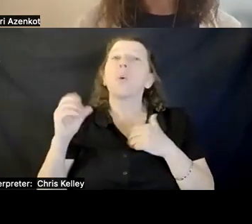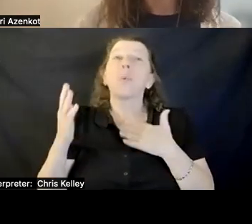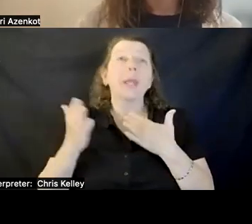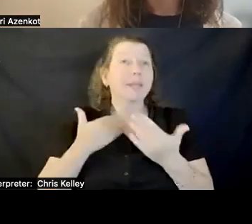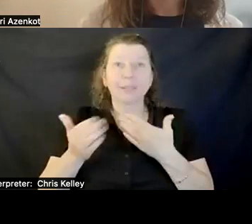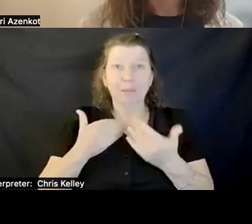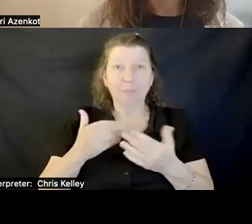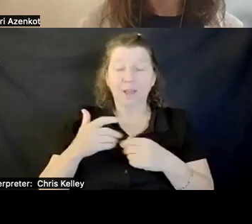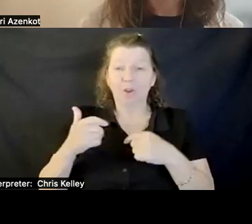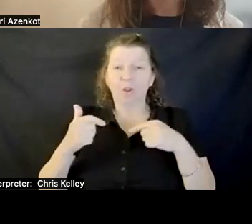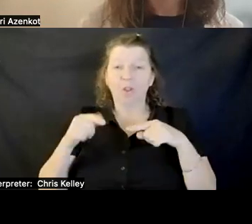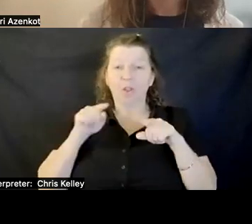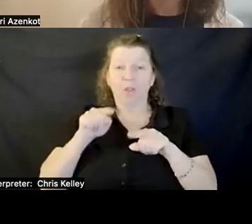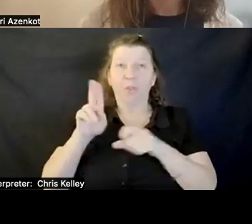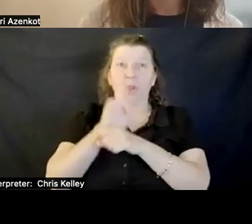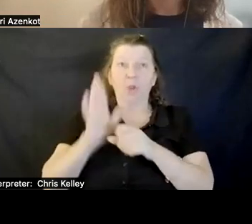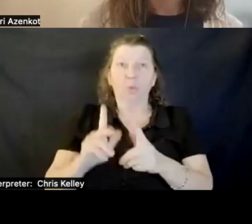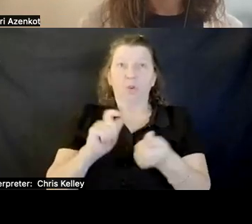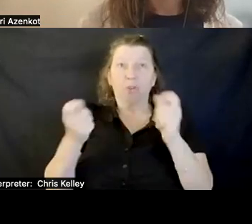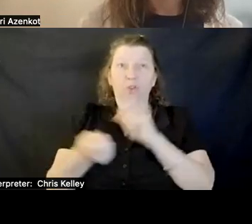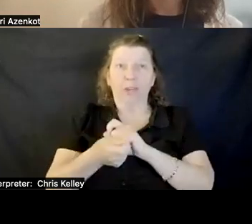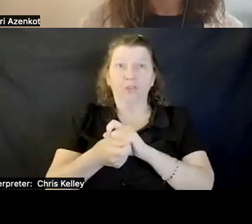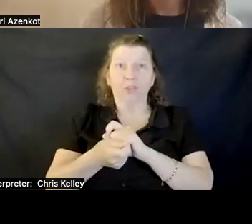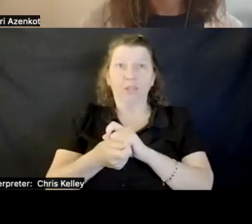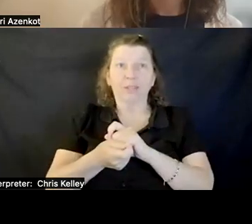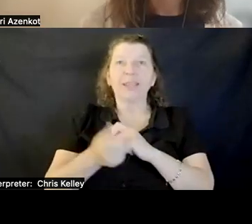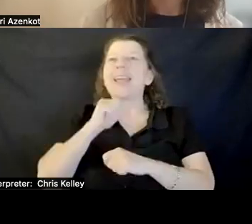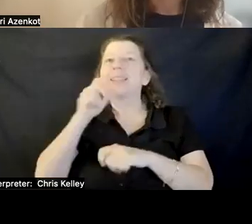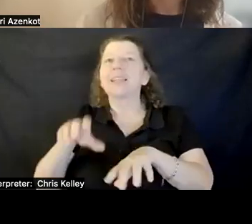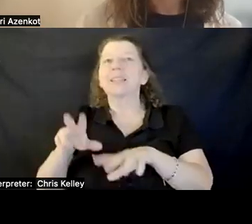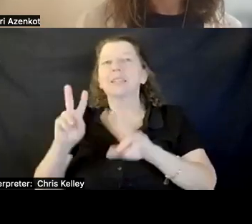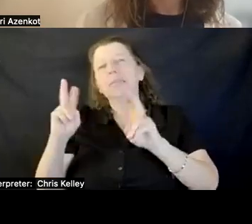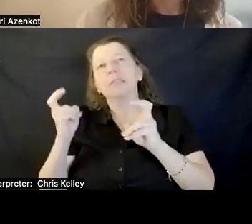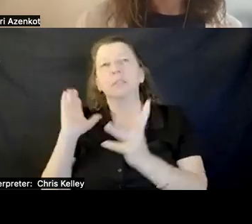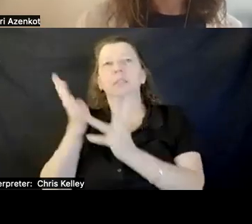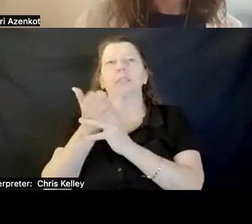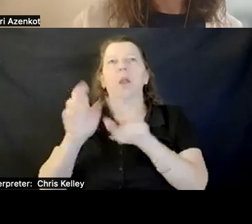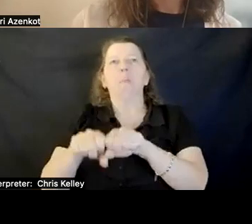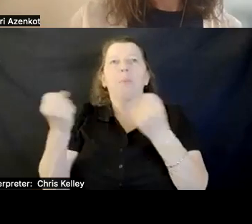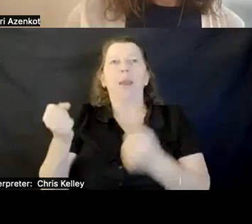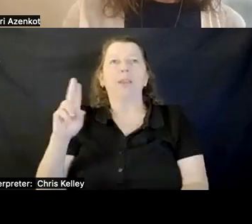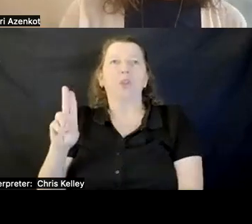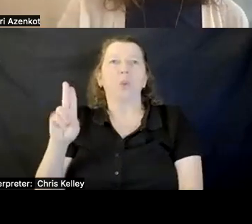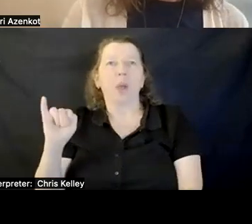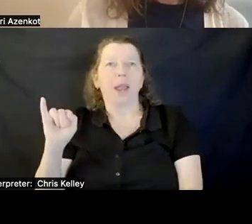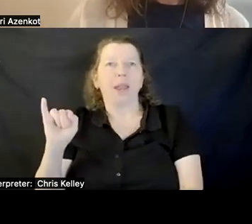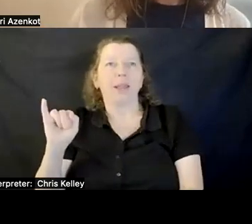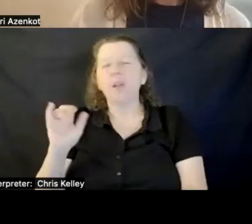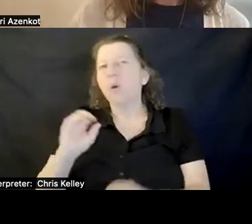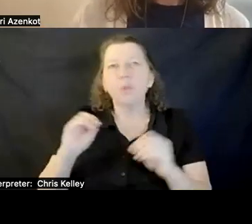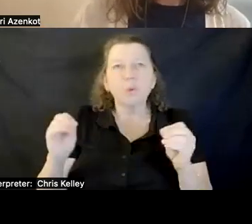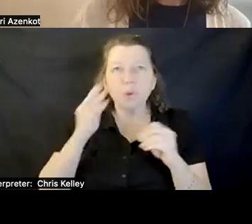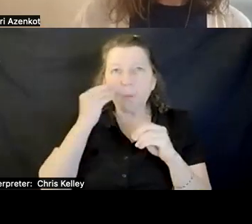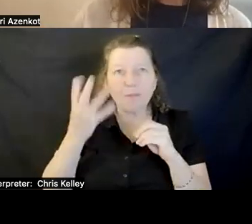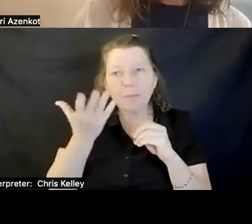CHANGES THIS, IT DOES NOT BREAK YOUR UI. THERE IS NO INFORMATION ABOUT THAT. IT IS ALWAYS EXTREMELY